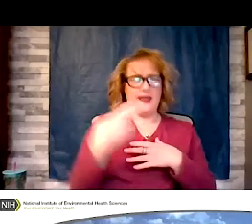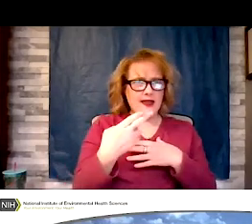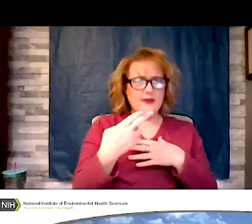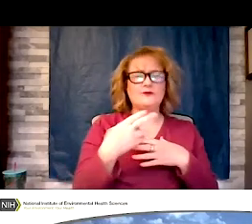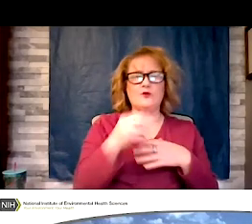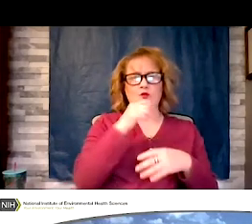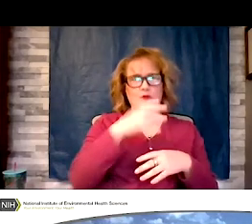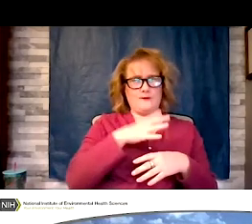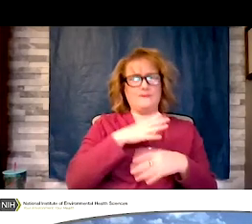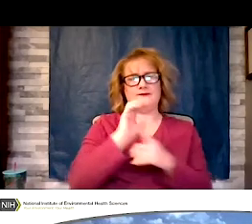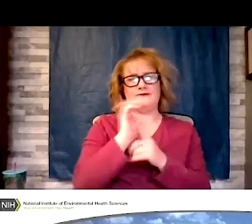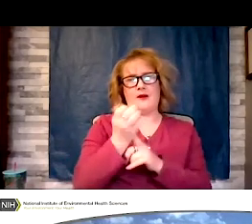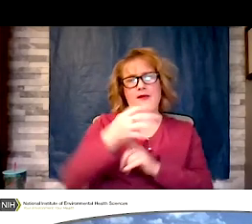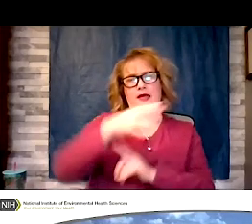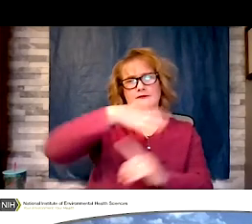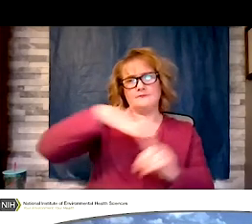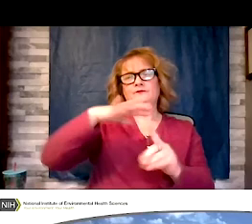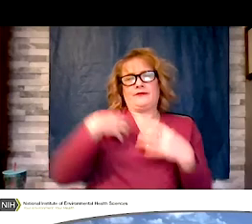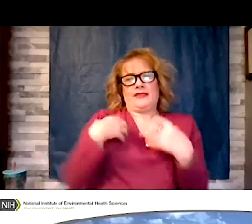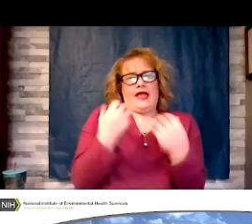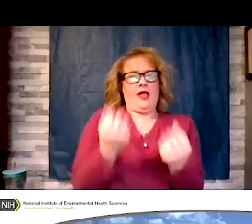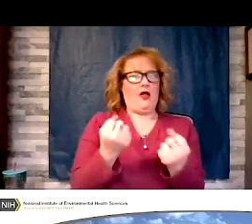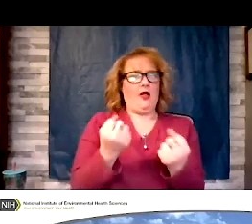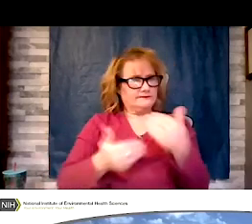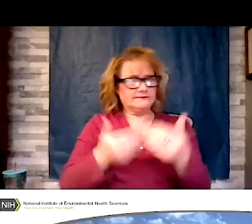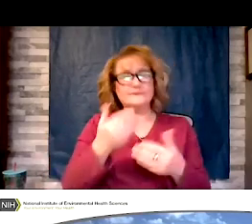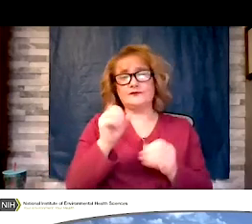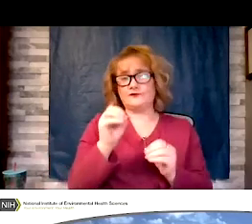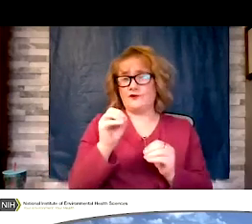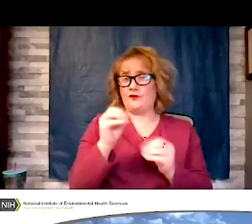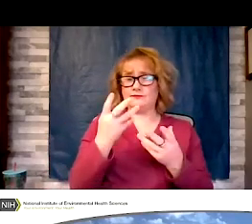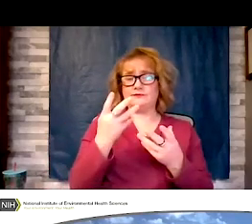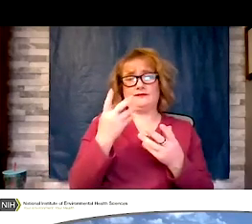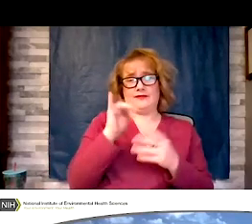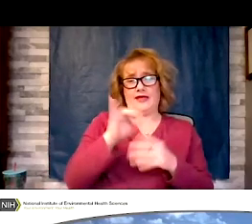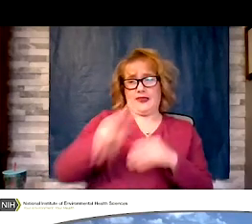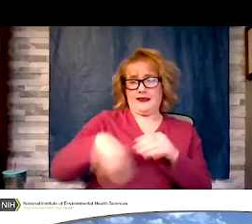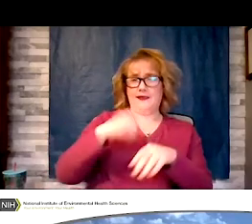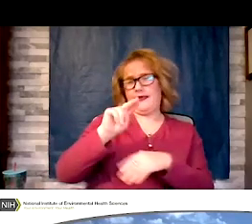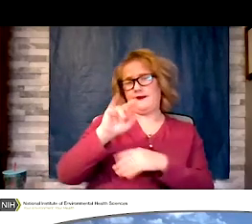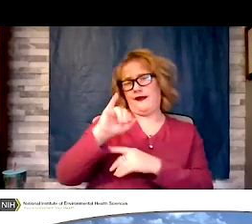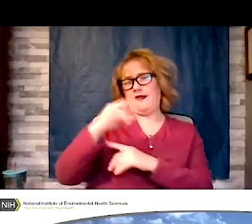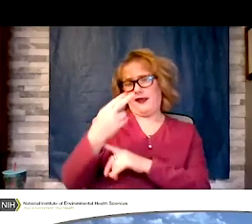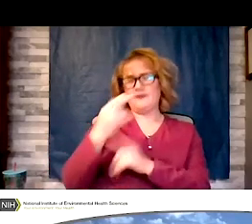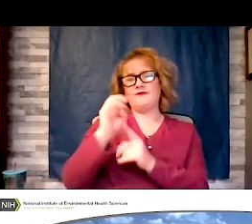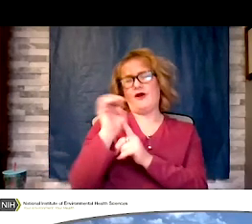So on behalf of the national institutes of environmental health sciences, the women's health awareness steering